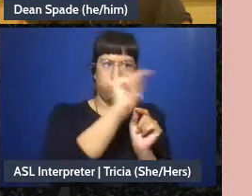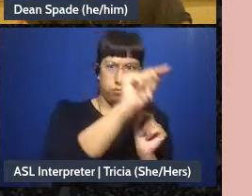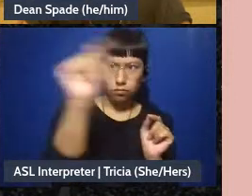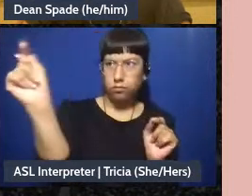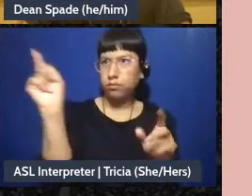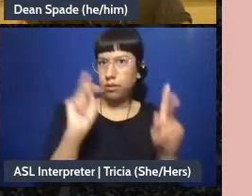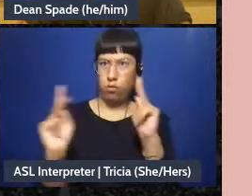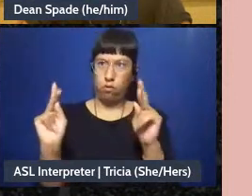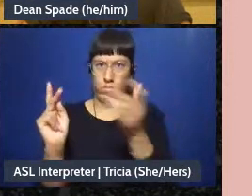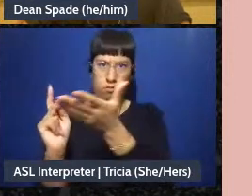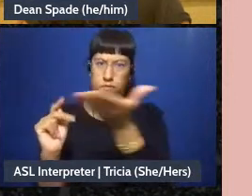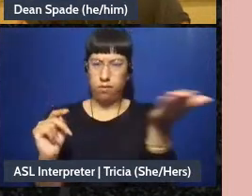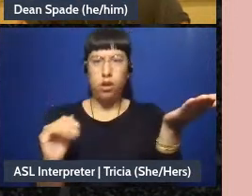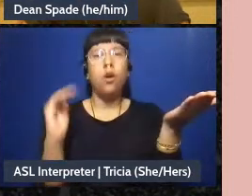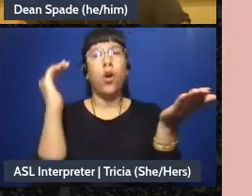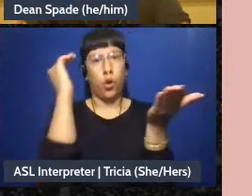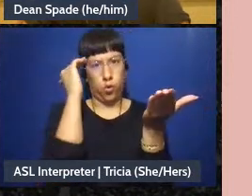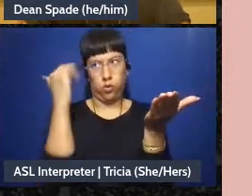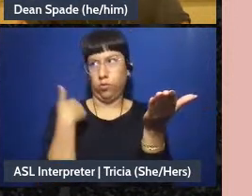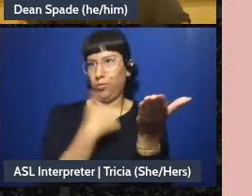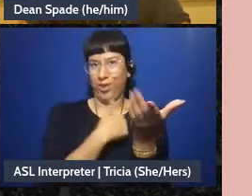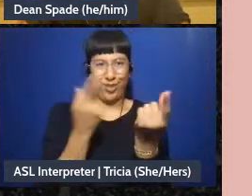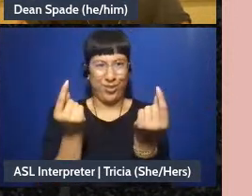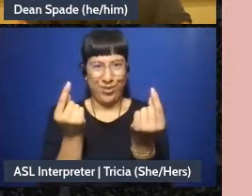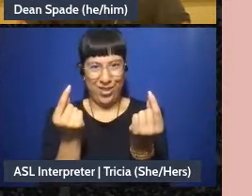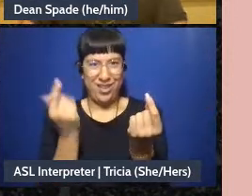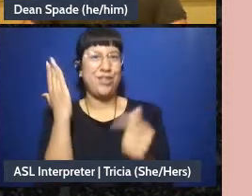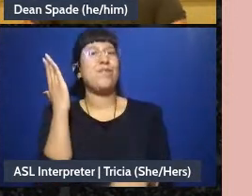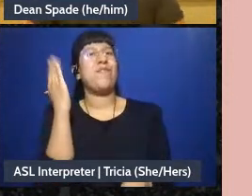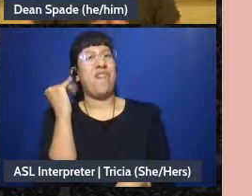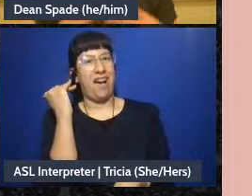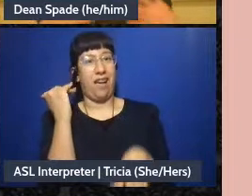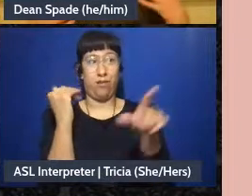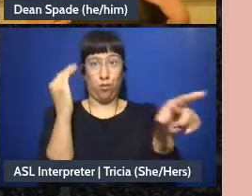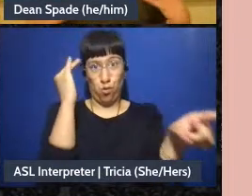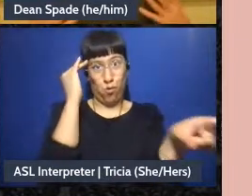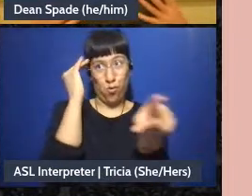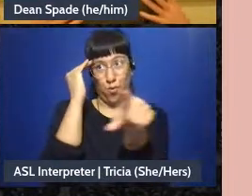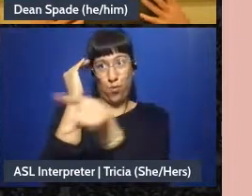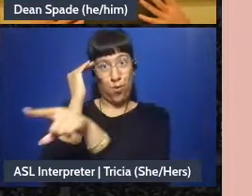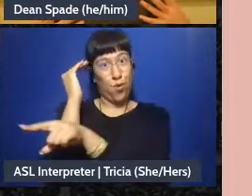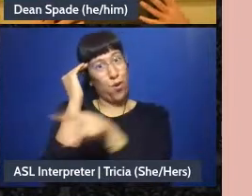knows what we're doing here and why, that there's just not like - there's not that sense of